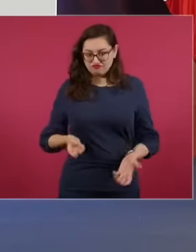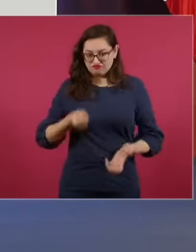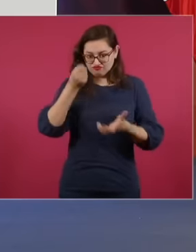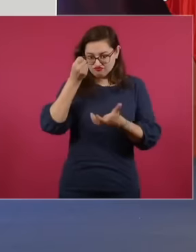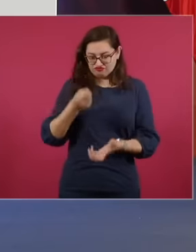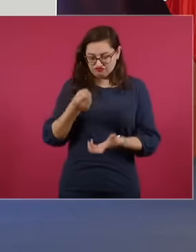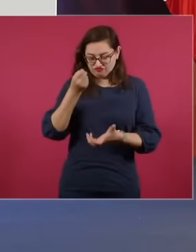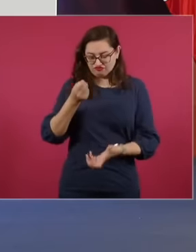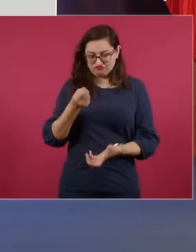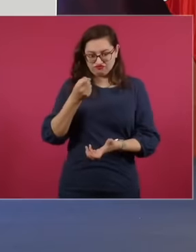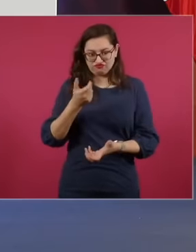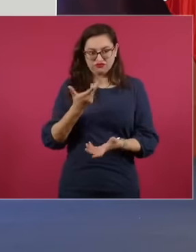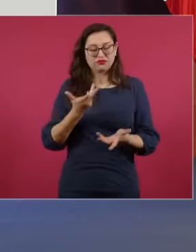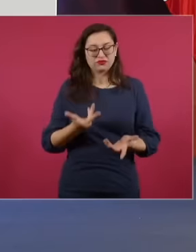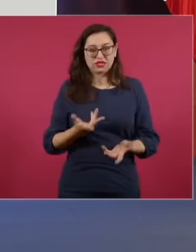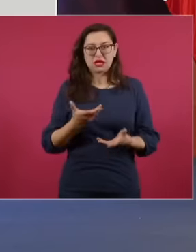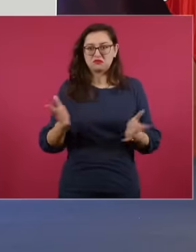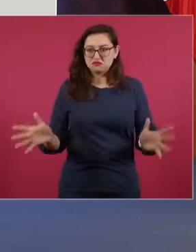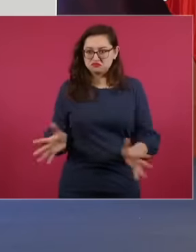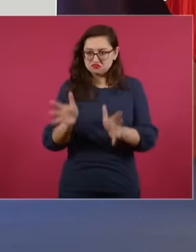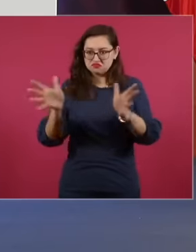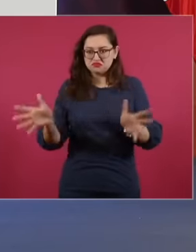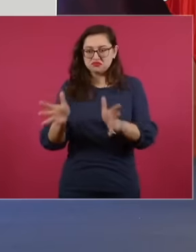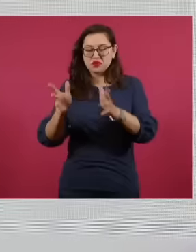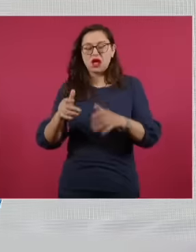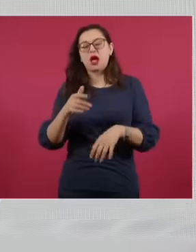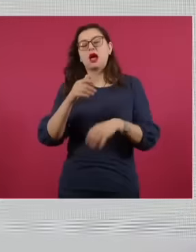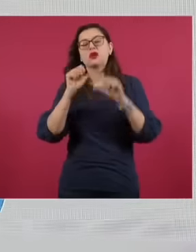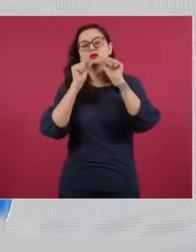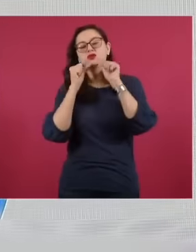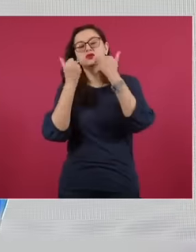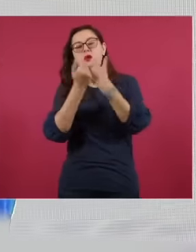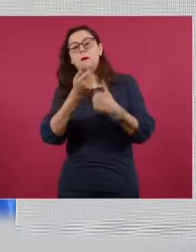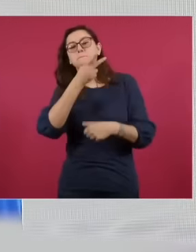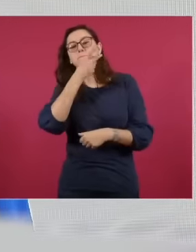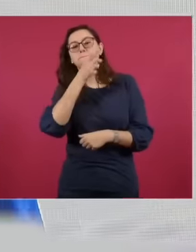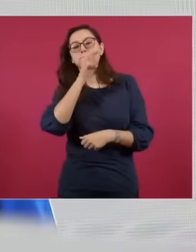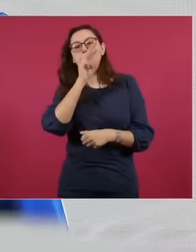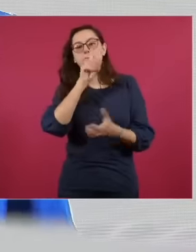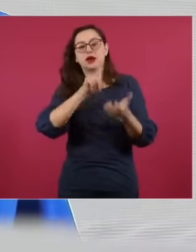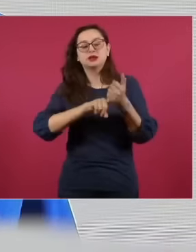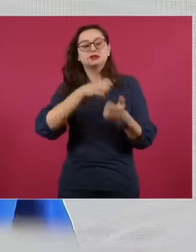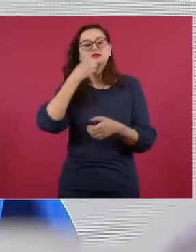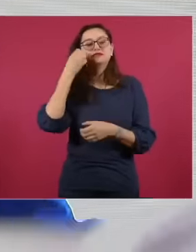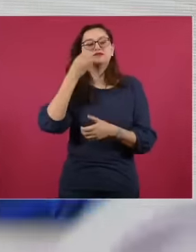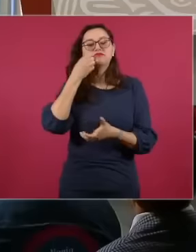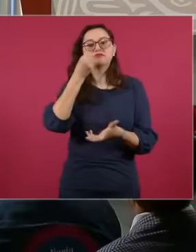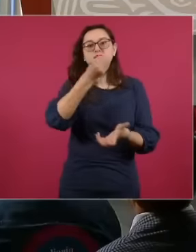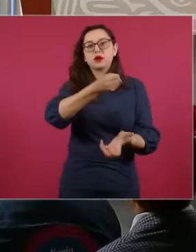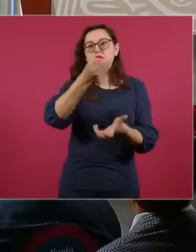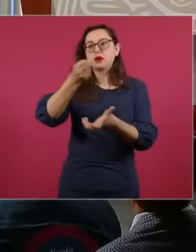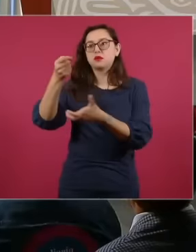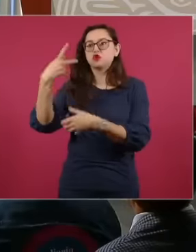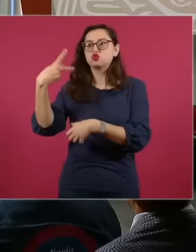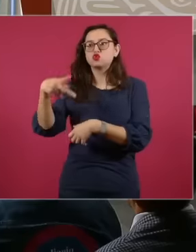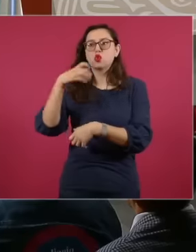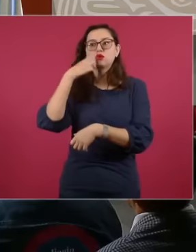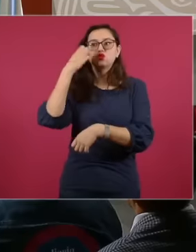to the societies of mothers of fathers. to provide maintenance